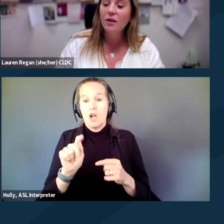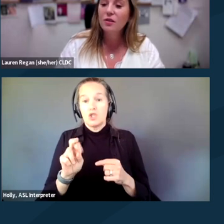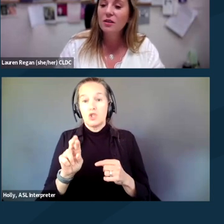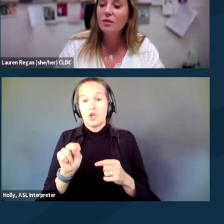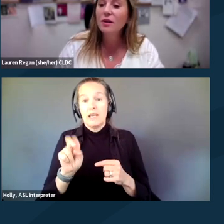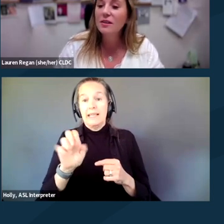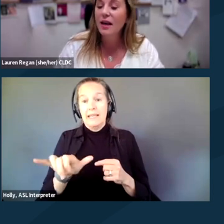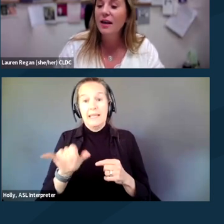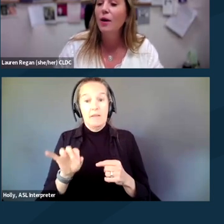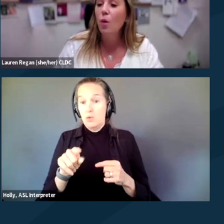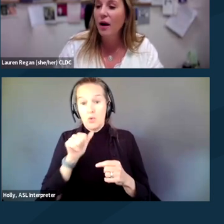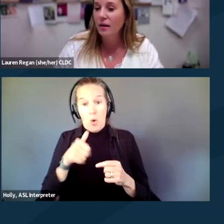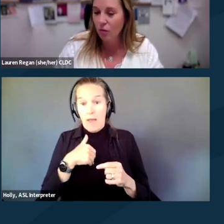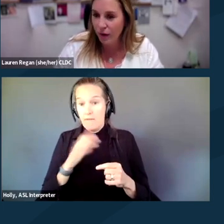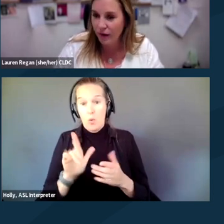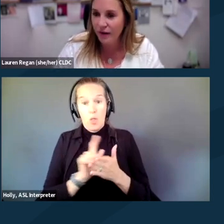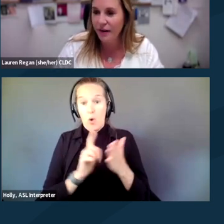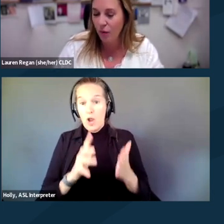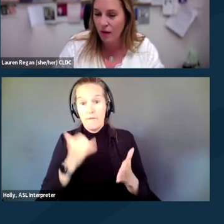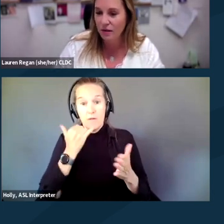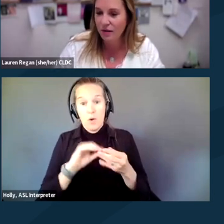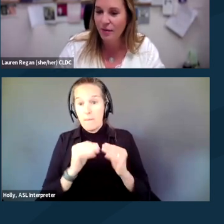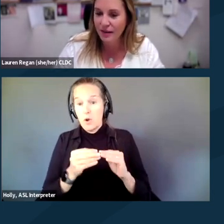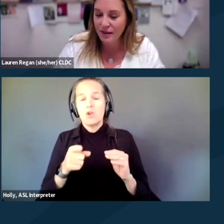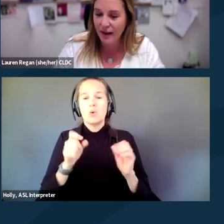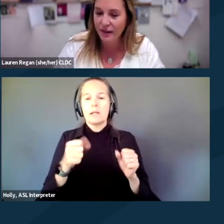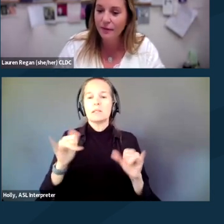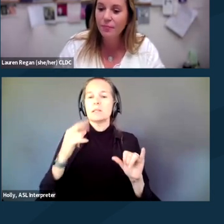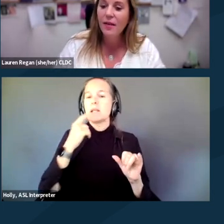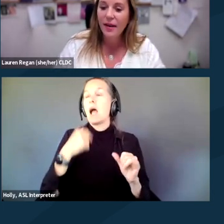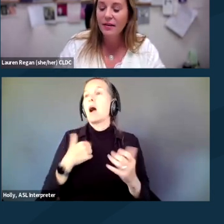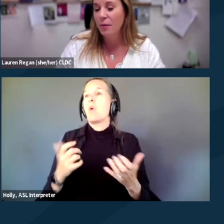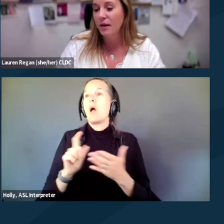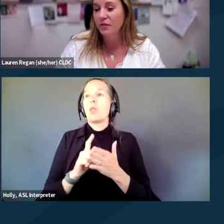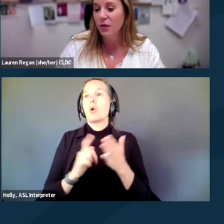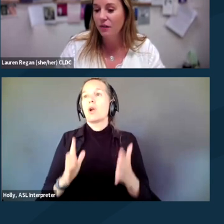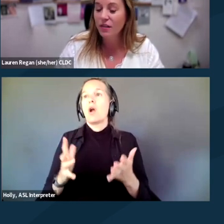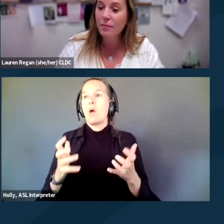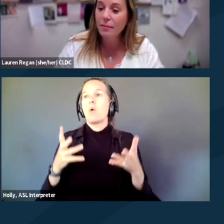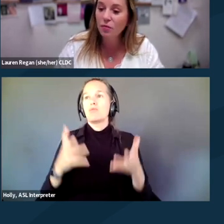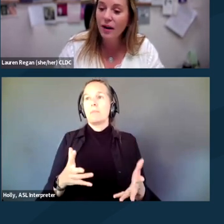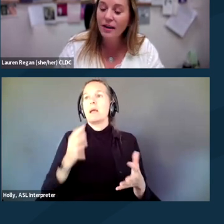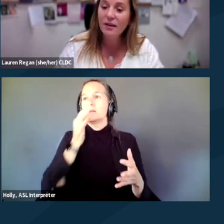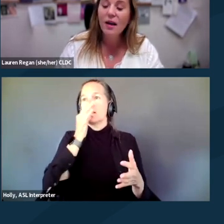you still wanna say I want a lawyer and I want to remain silent. That is part of your Fifth Amendment right?.